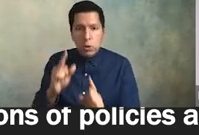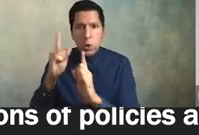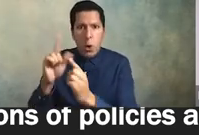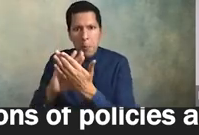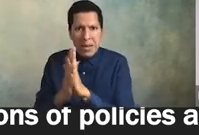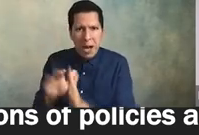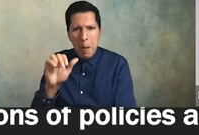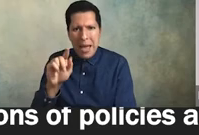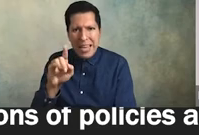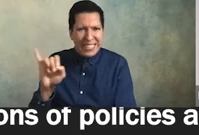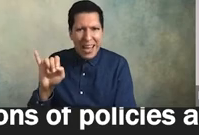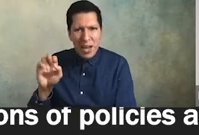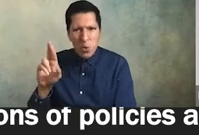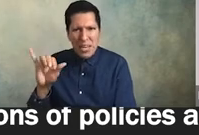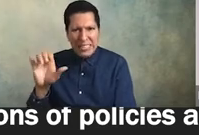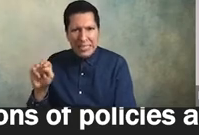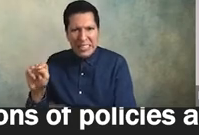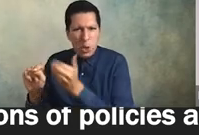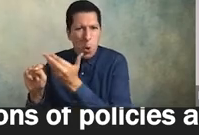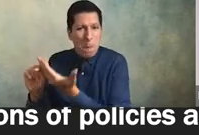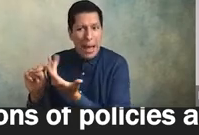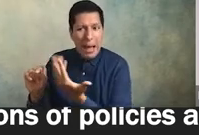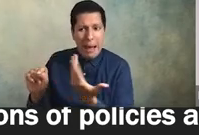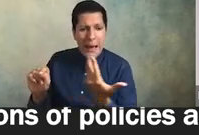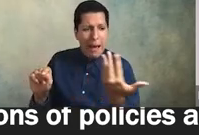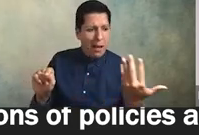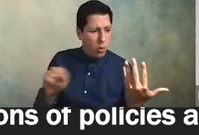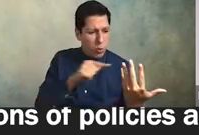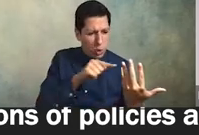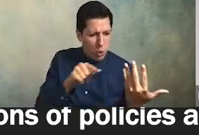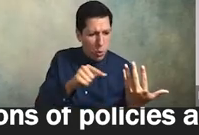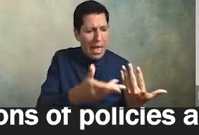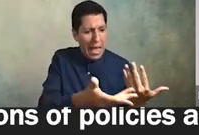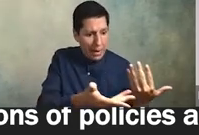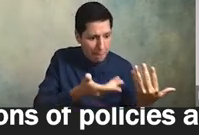to go back and look at everything that we do from admissions and hiring practices